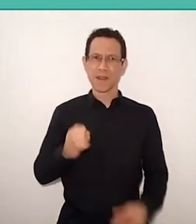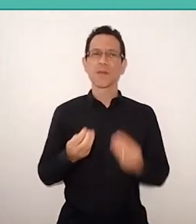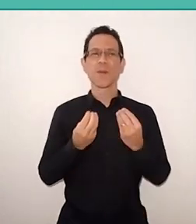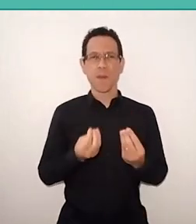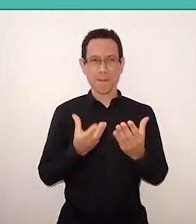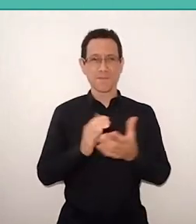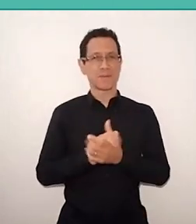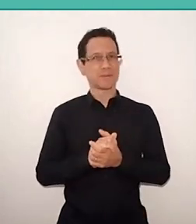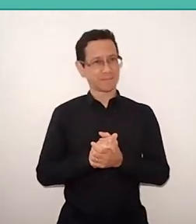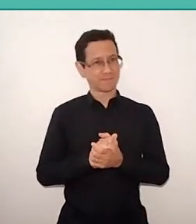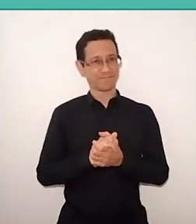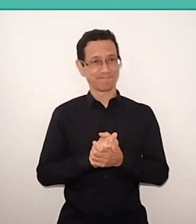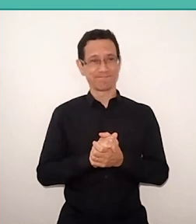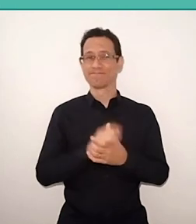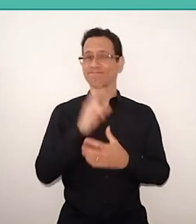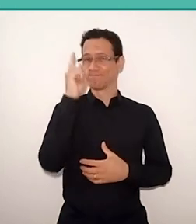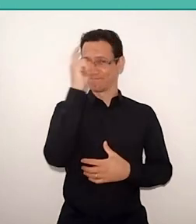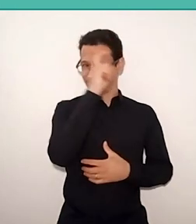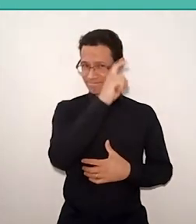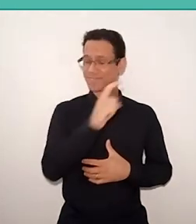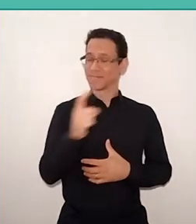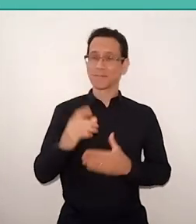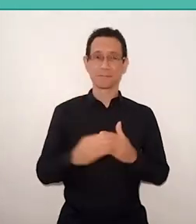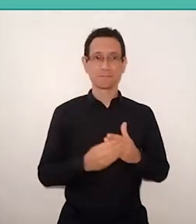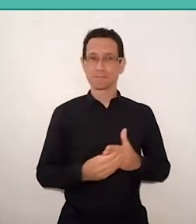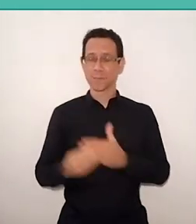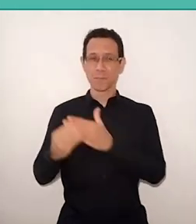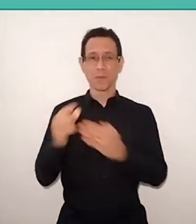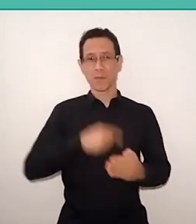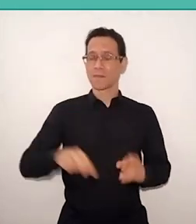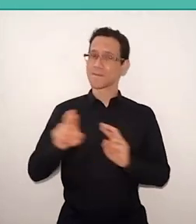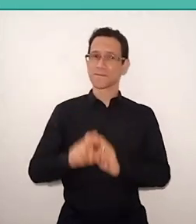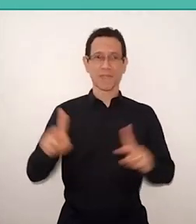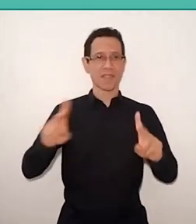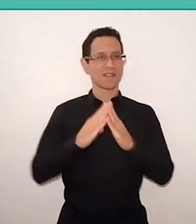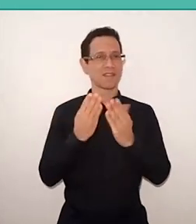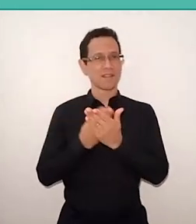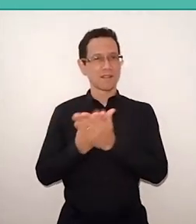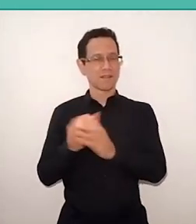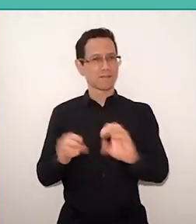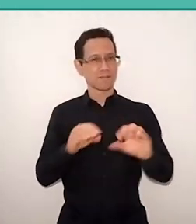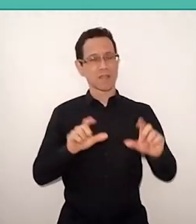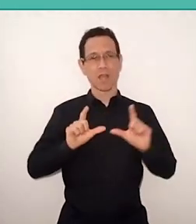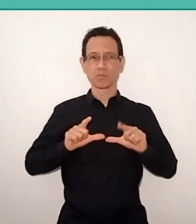not only for education, but for take any action in life, to have any human relationship,